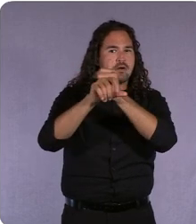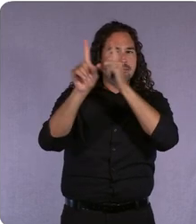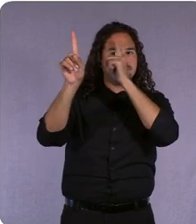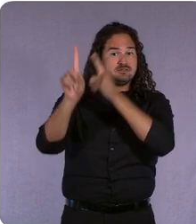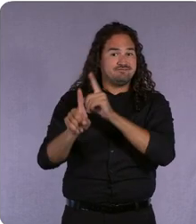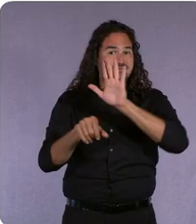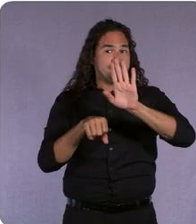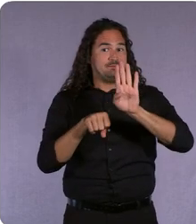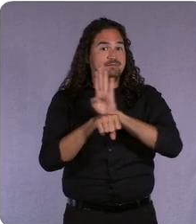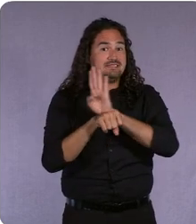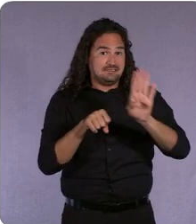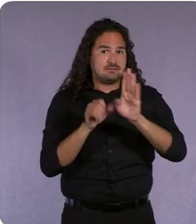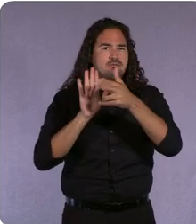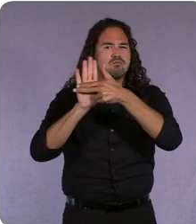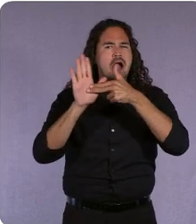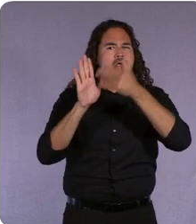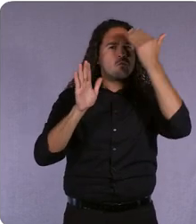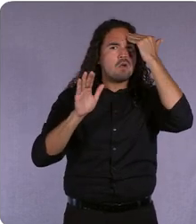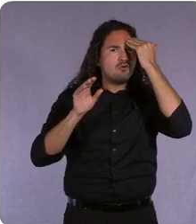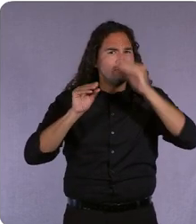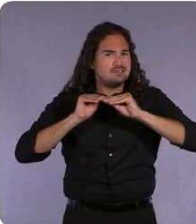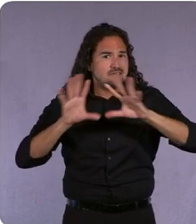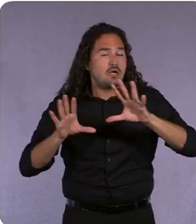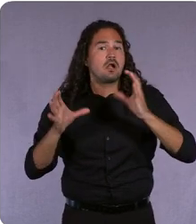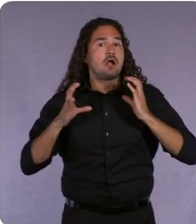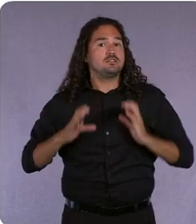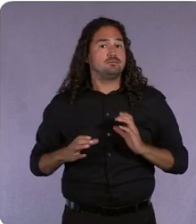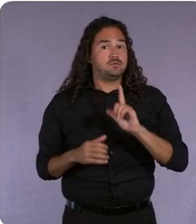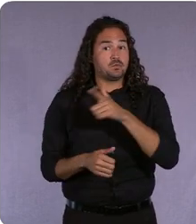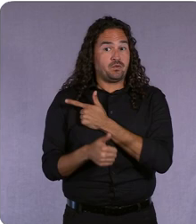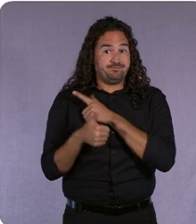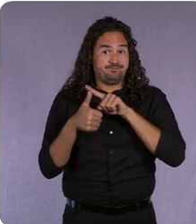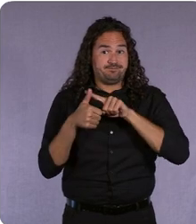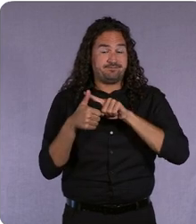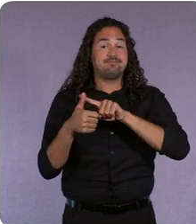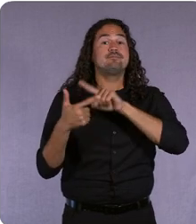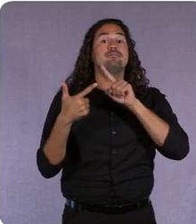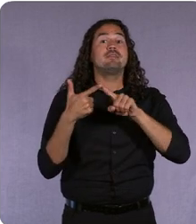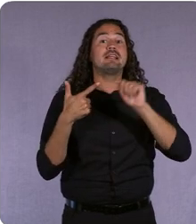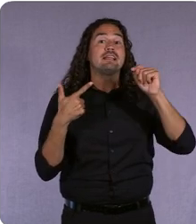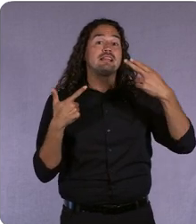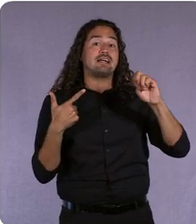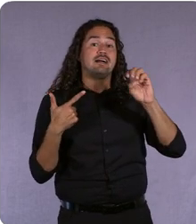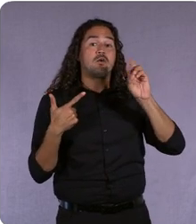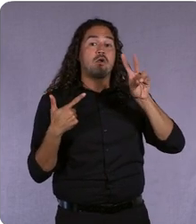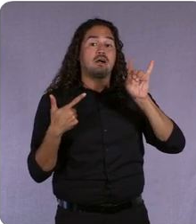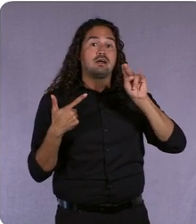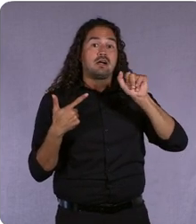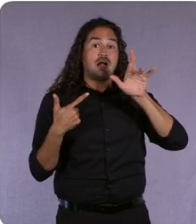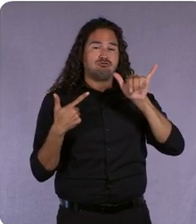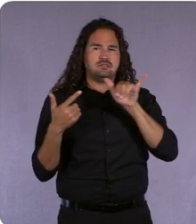awareness and customer loyalty. Then The Ordinary studied regional search trends to identify the